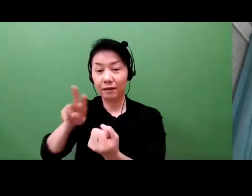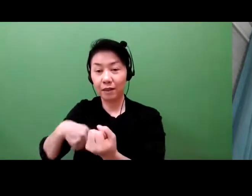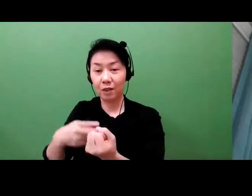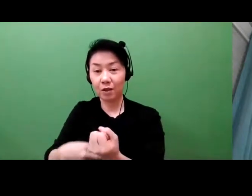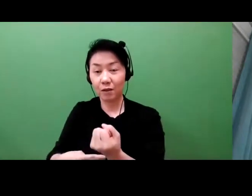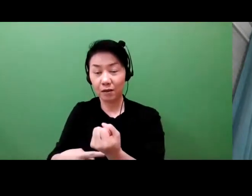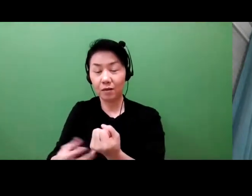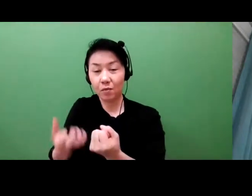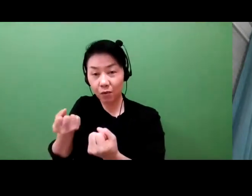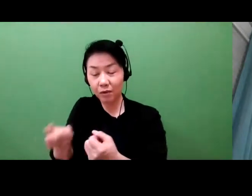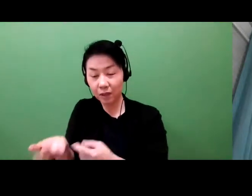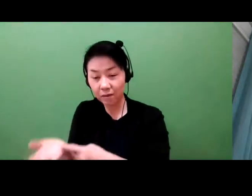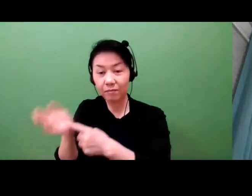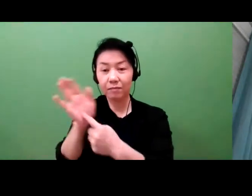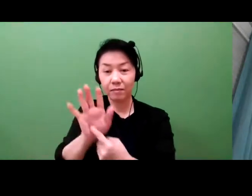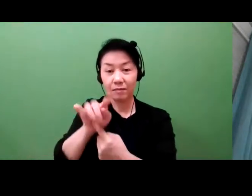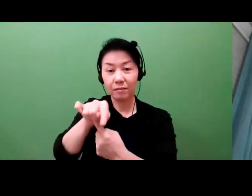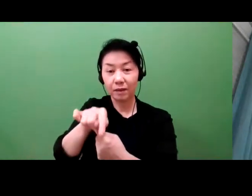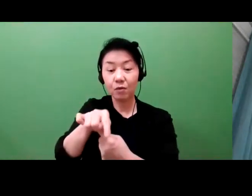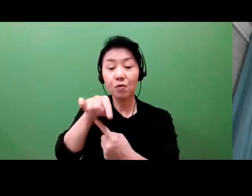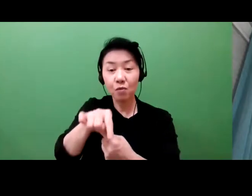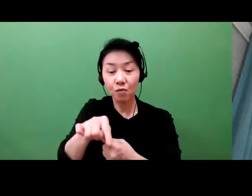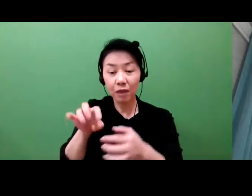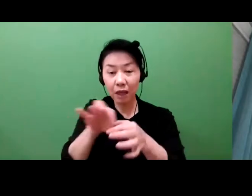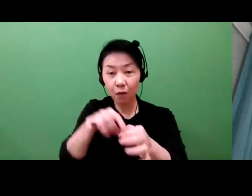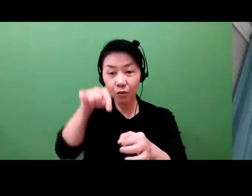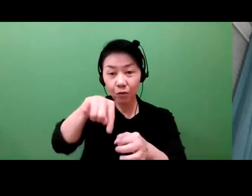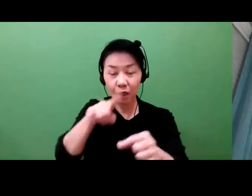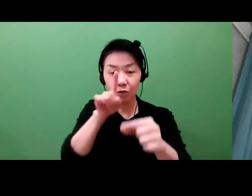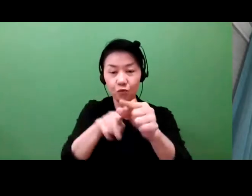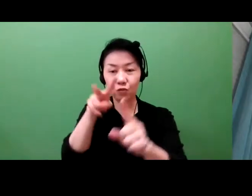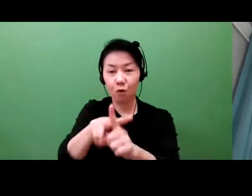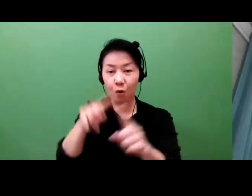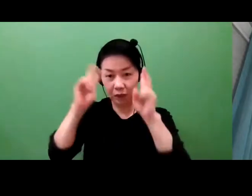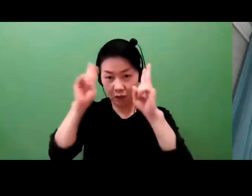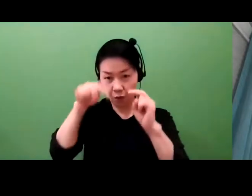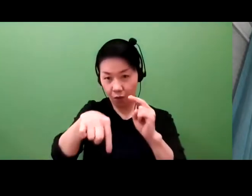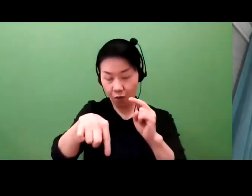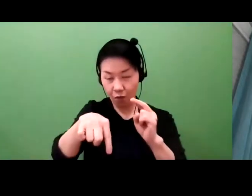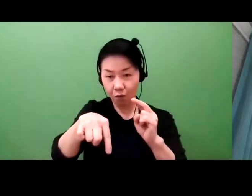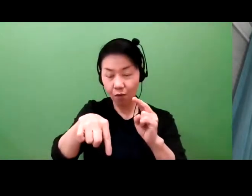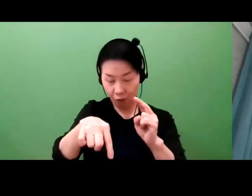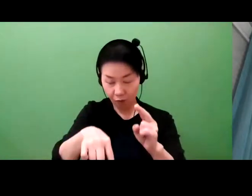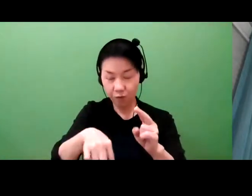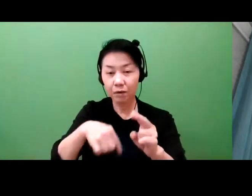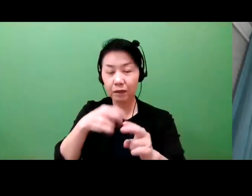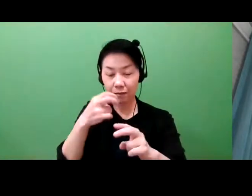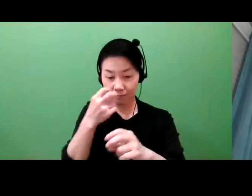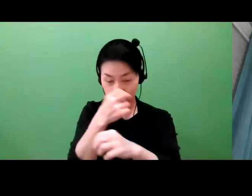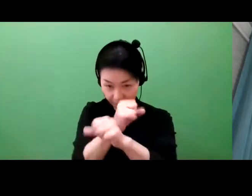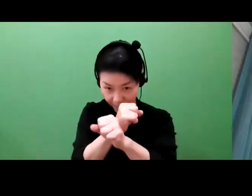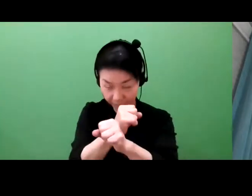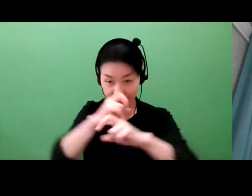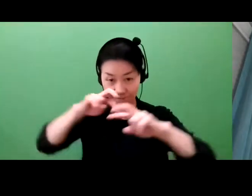And then, if that proof of concept stage is successful, then it will be further sold or licensed